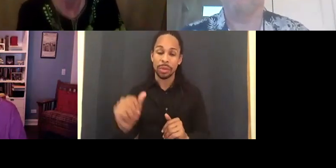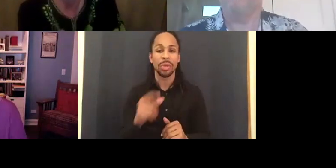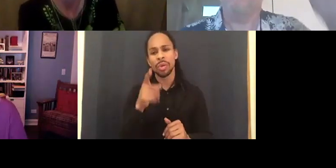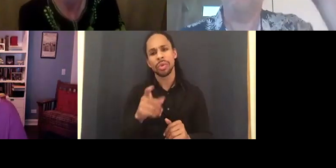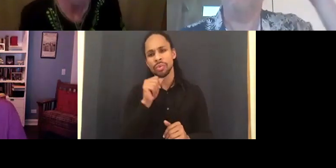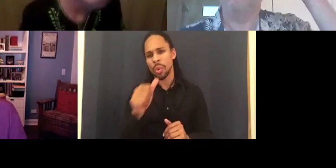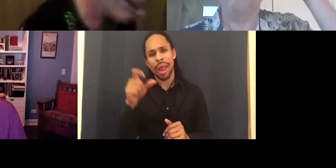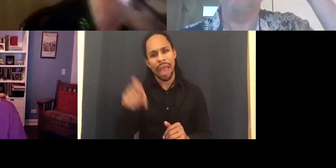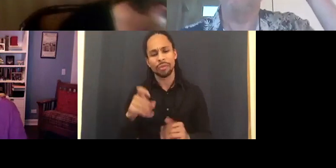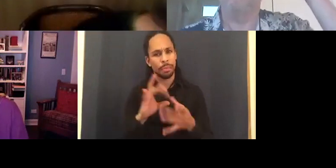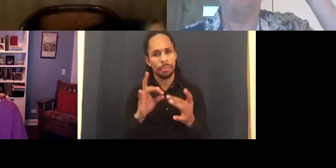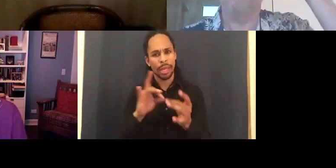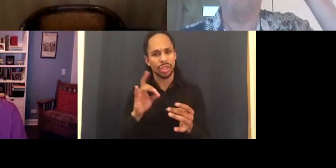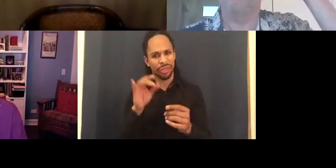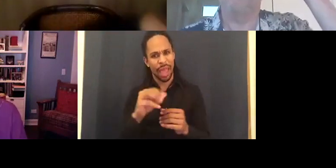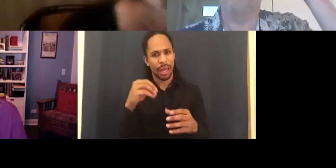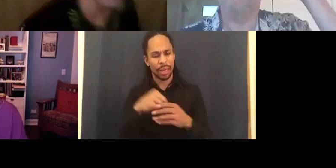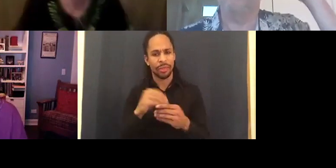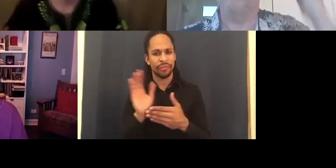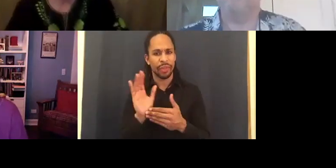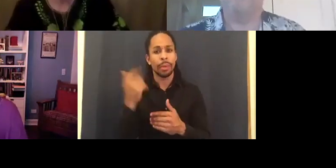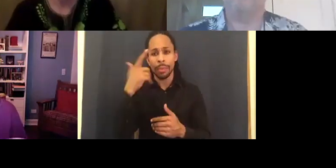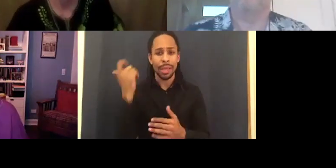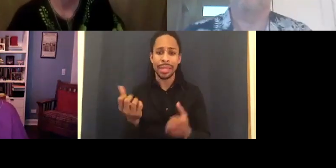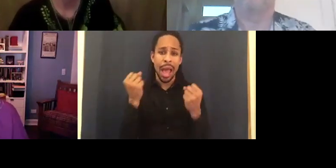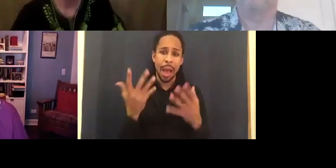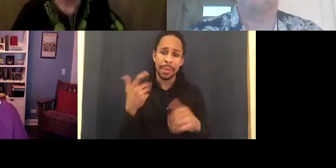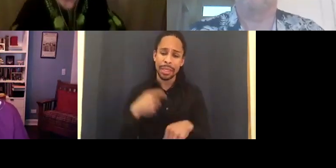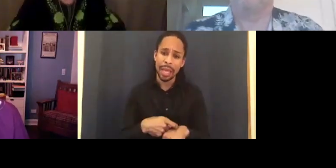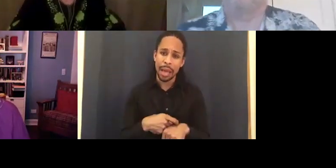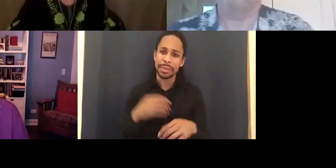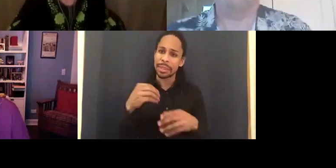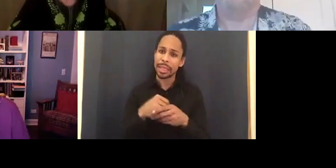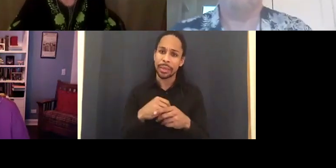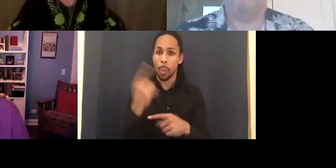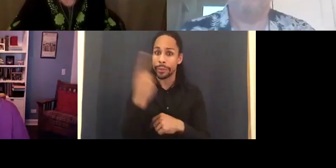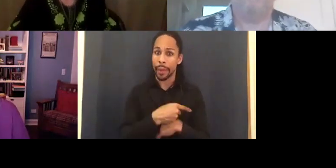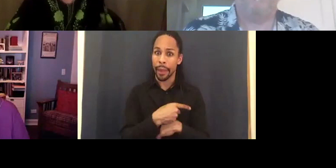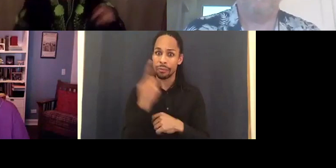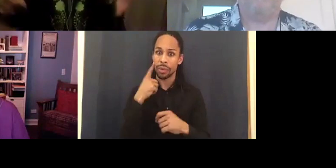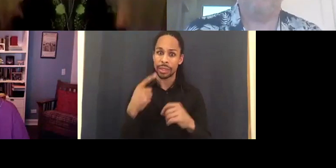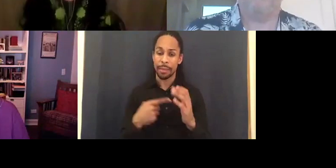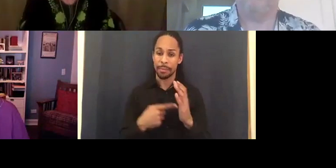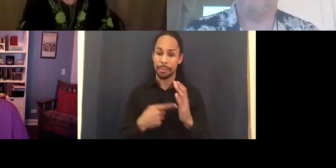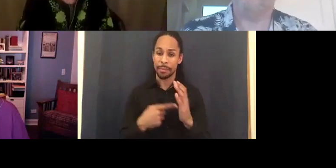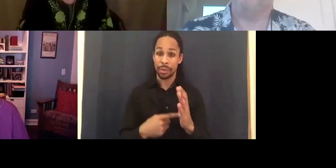Because really how many times in a given day does any disabled person really